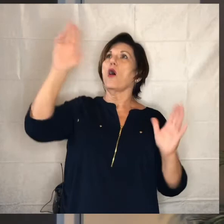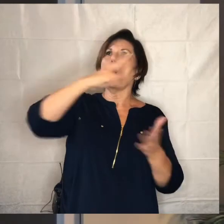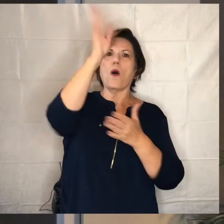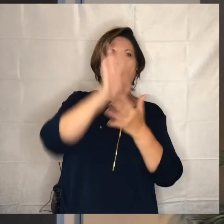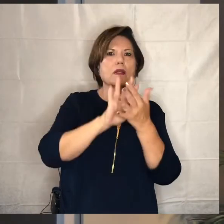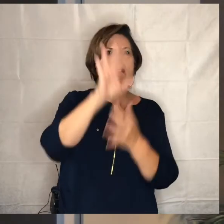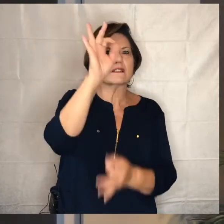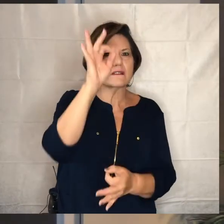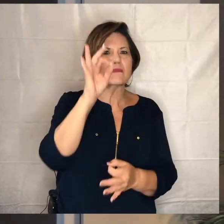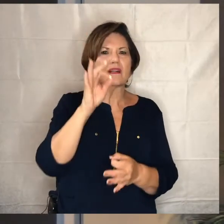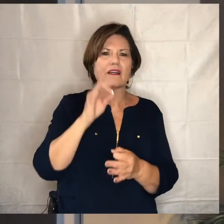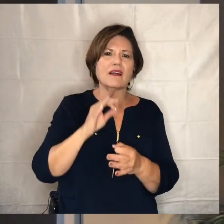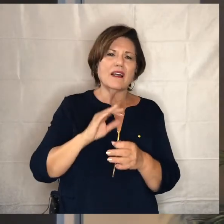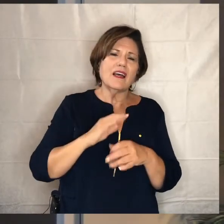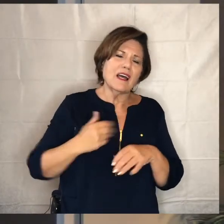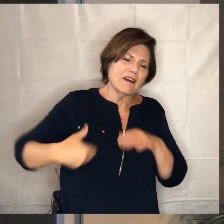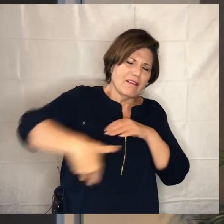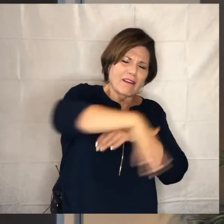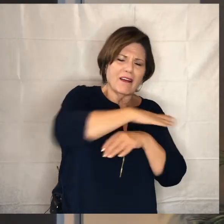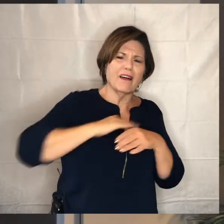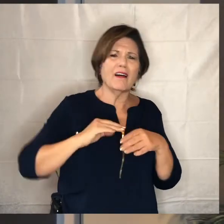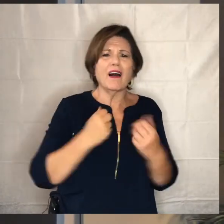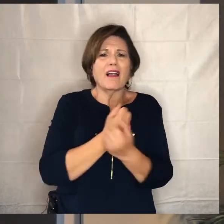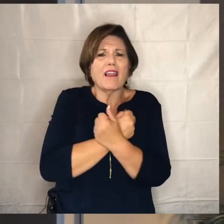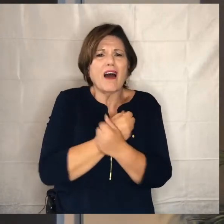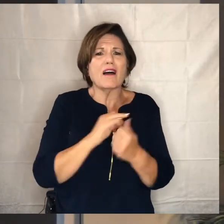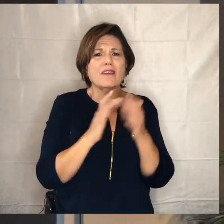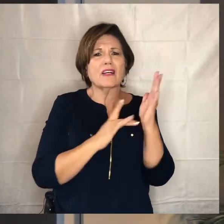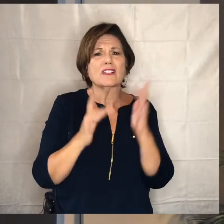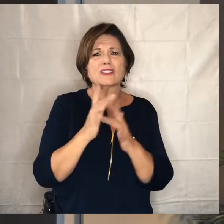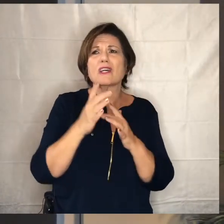bathed in the love of jesus and directed by our mighty god